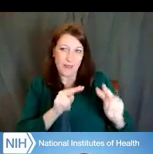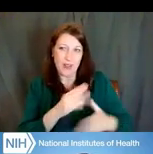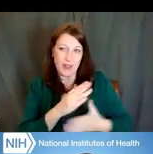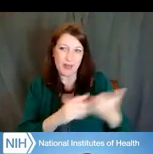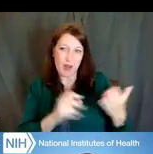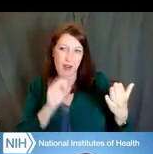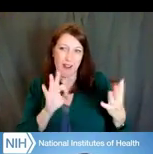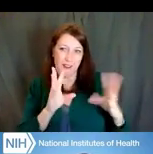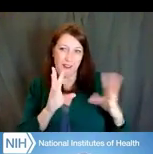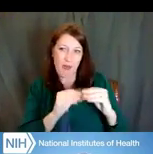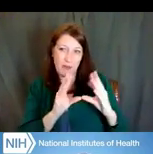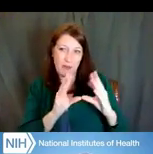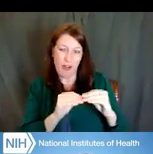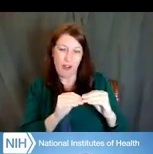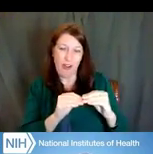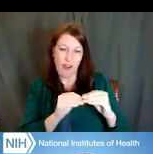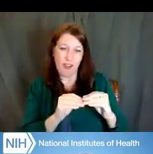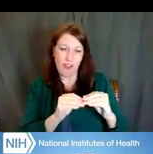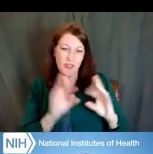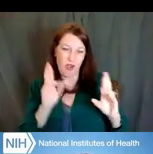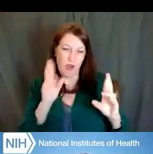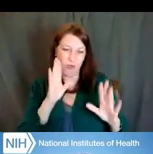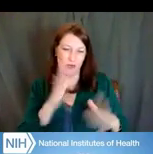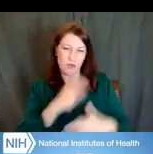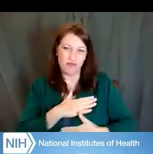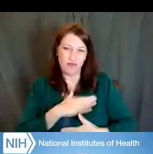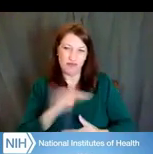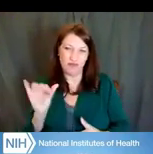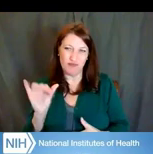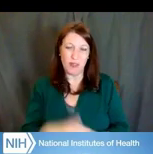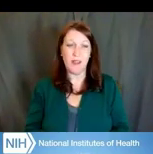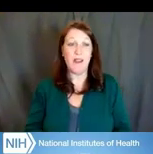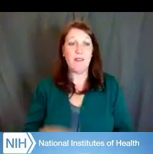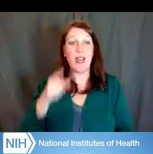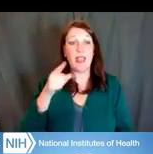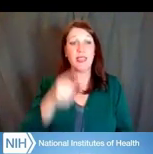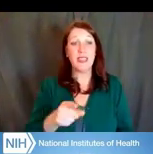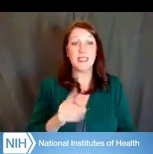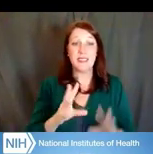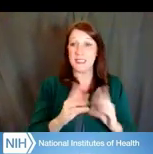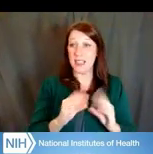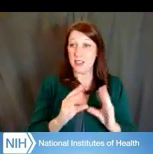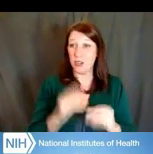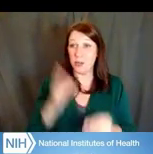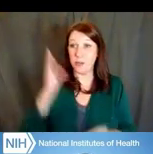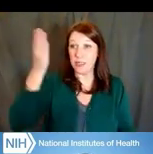so I hope that you're going to join as well. So during this session, our presenters will break down